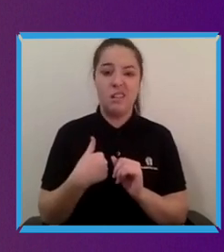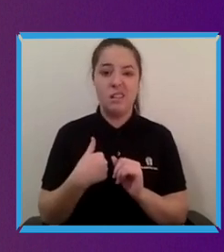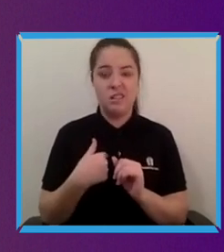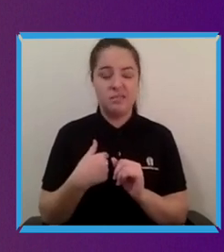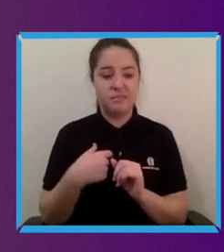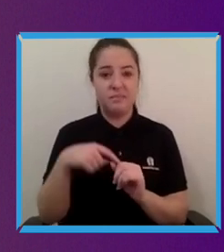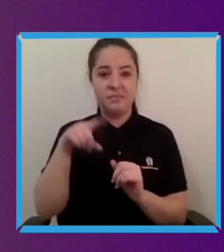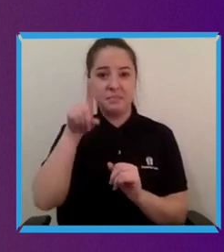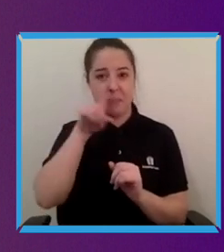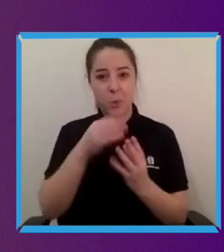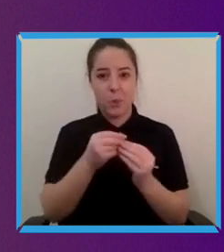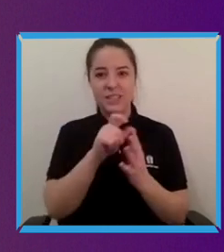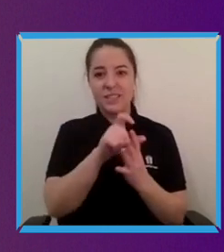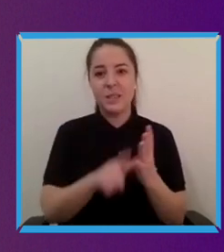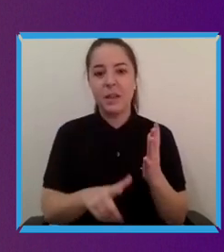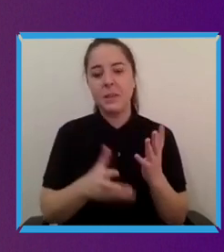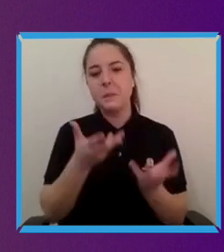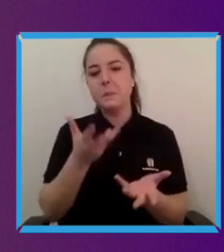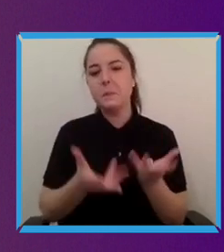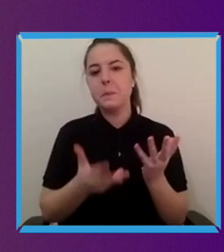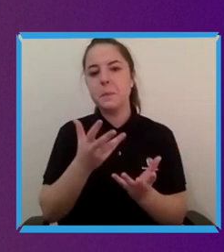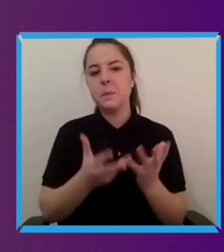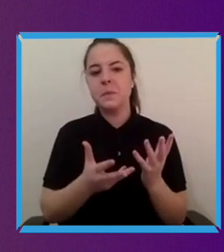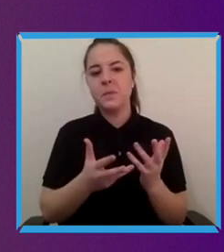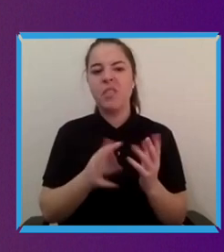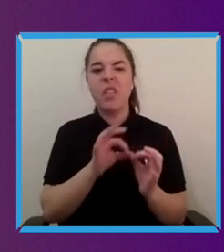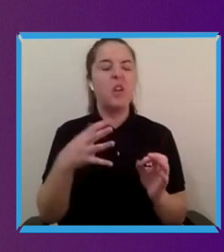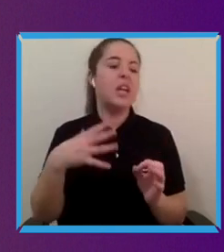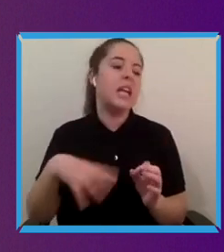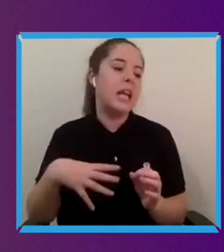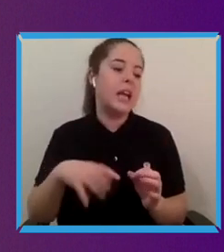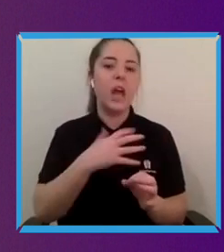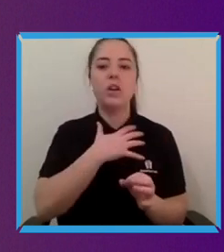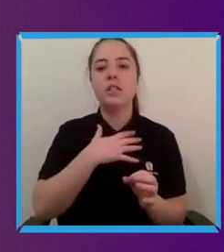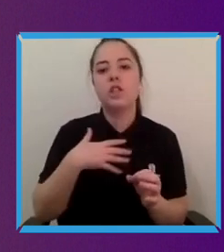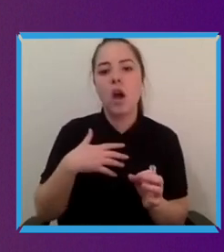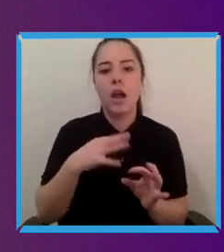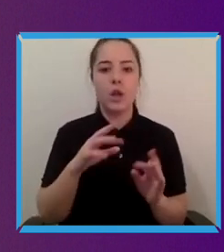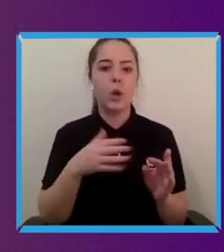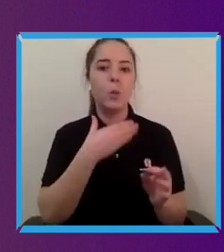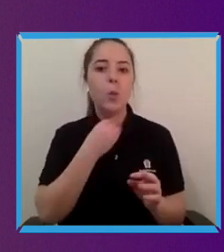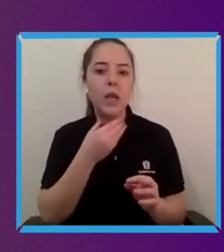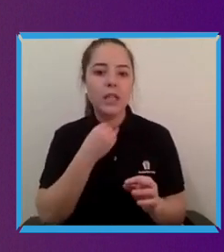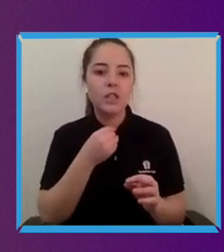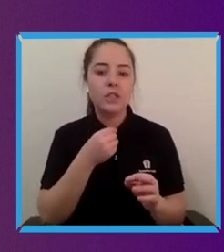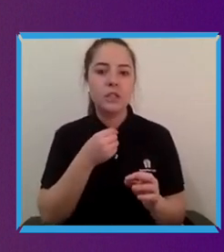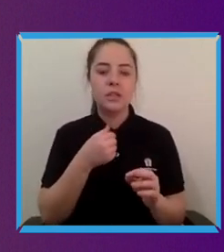same desires, urges, needs, wishes as people who don't have disability. I think that particularly holds for people